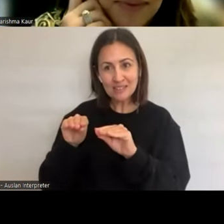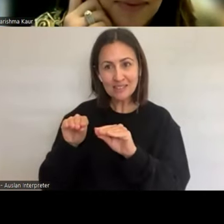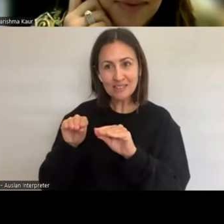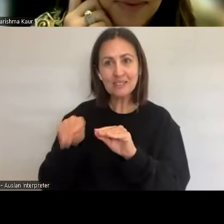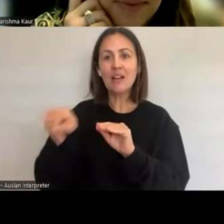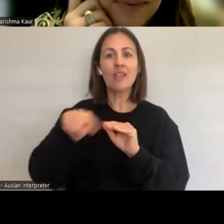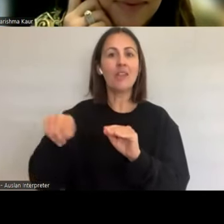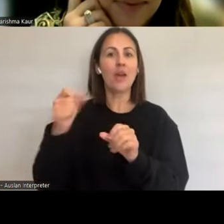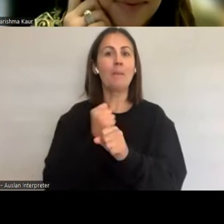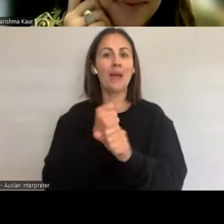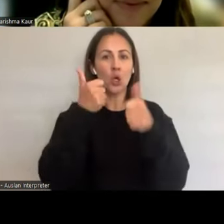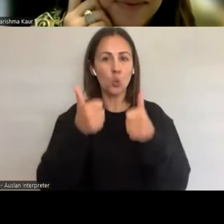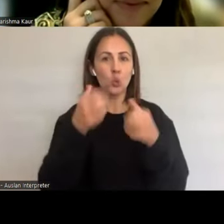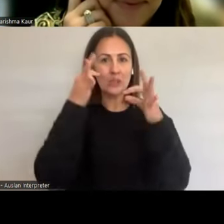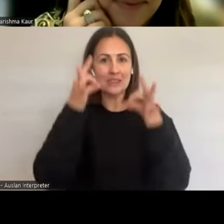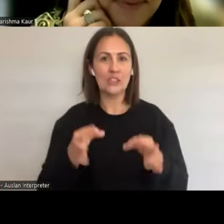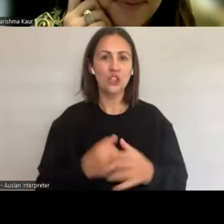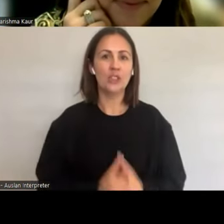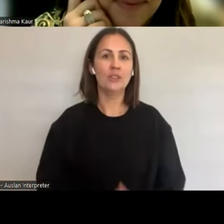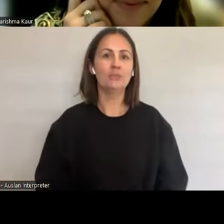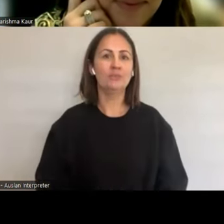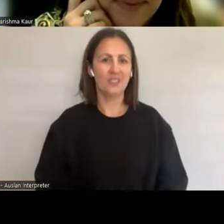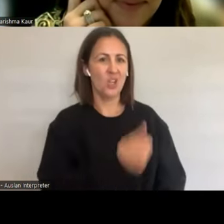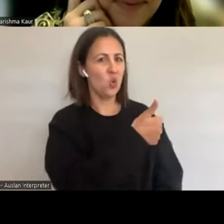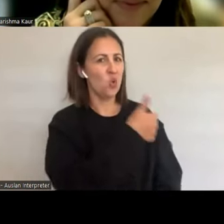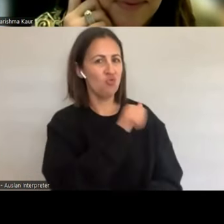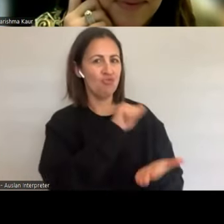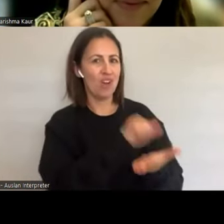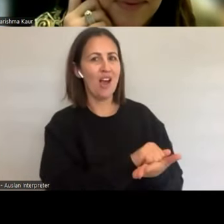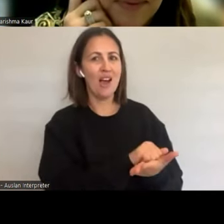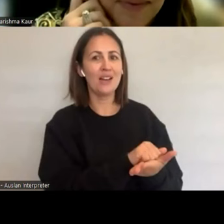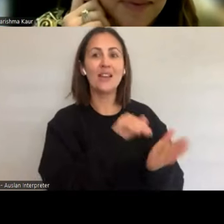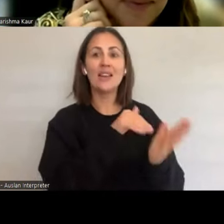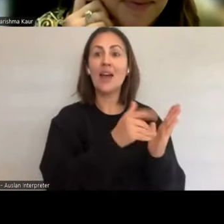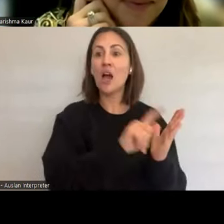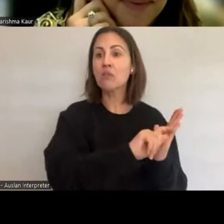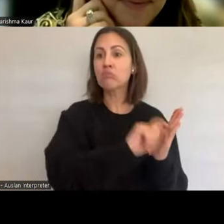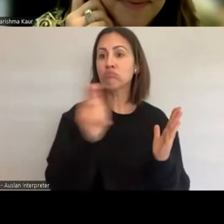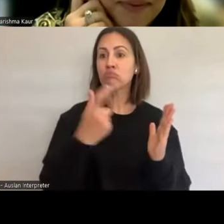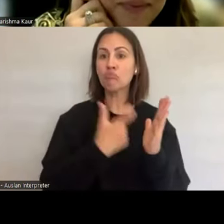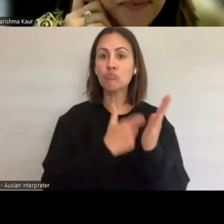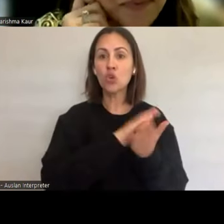Absolutely. Thanks so much, Gab. And I pass over to you, Rhi. What are your thoughts?